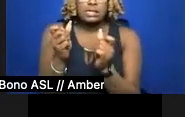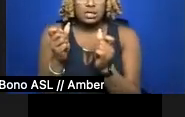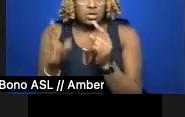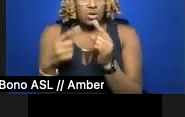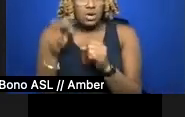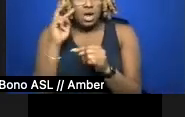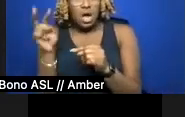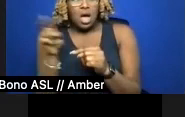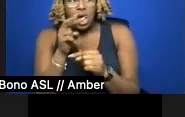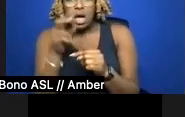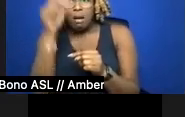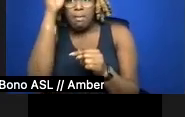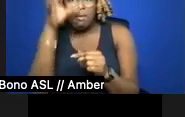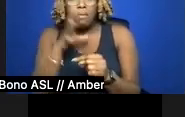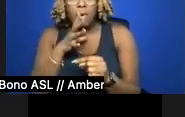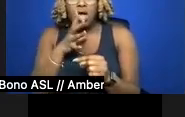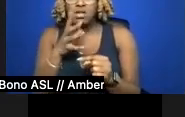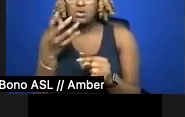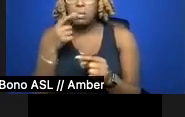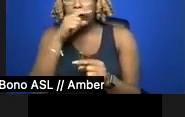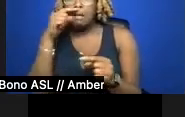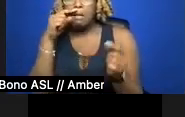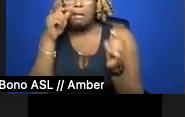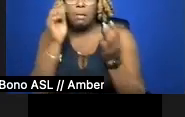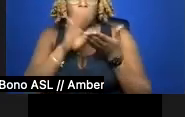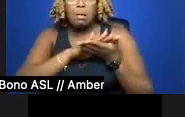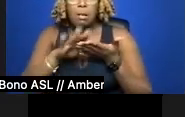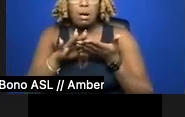whose groomed mustaches signal anything but discreet.